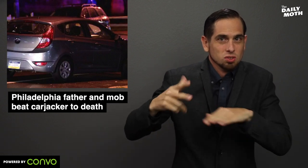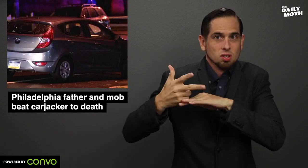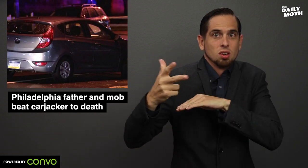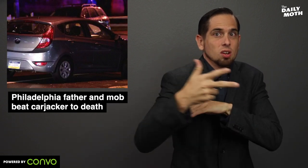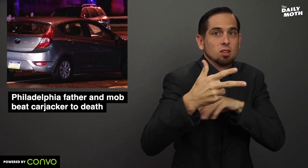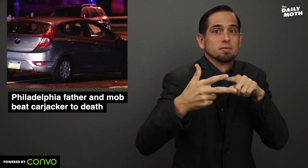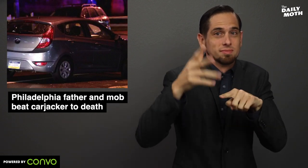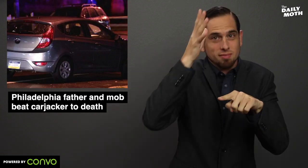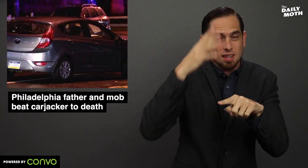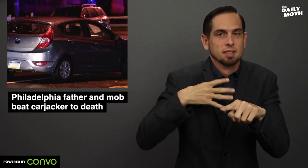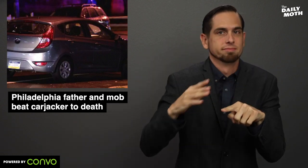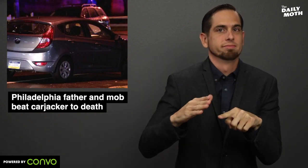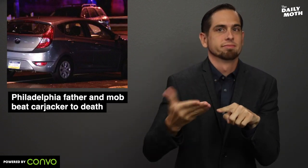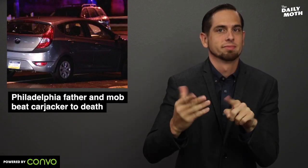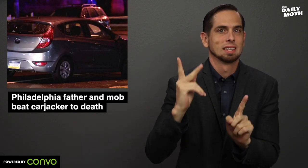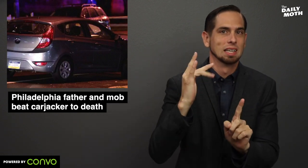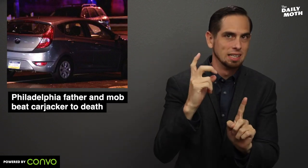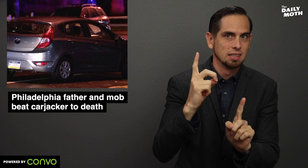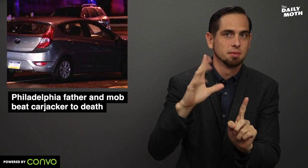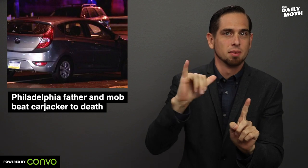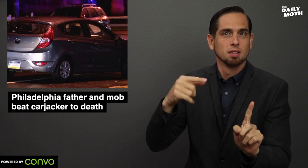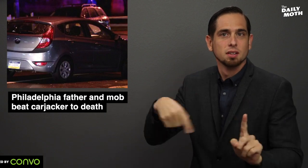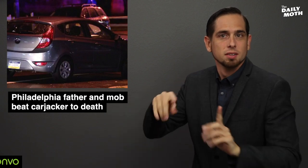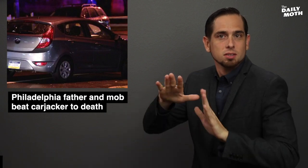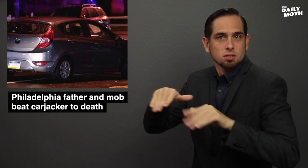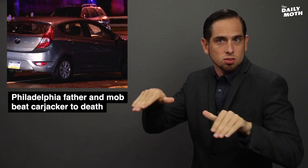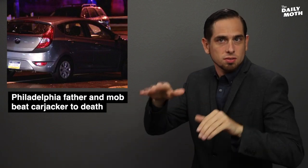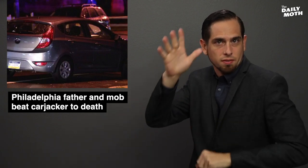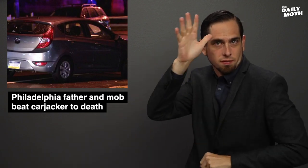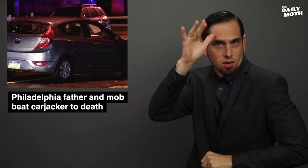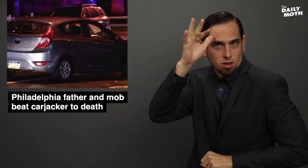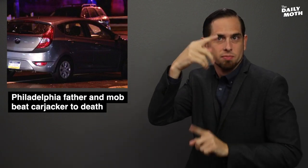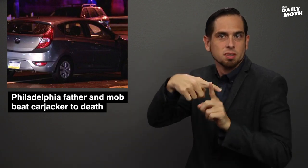inside was killed by the children's father